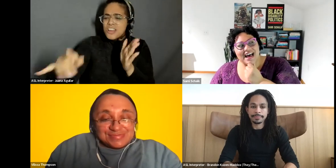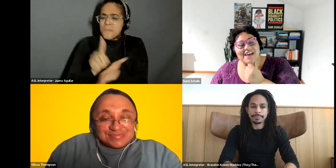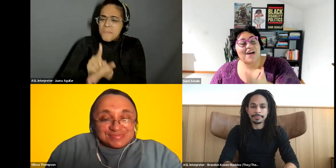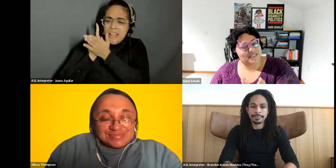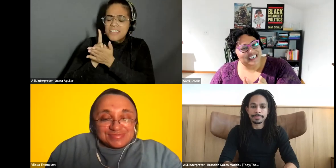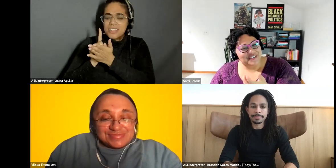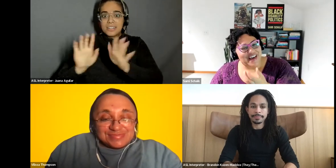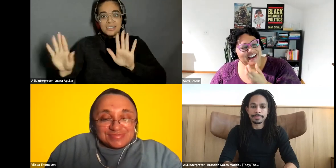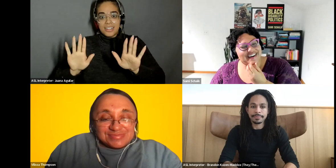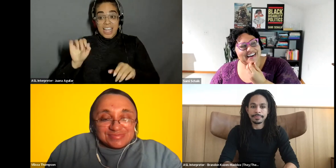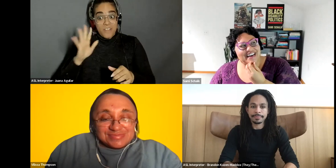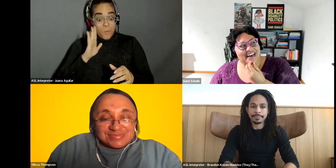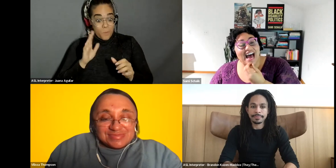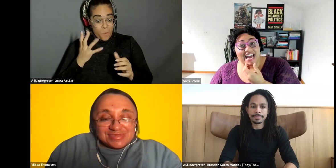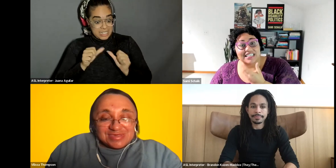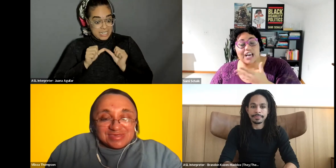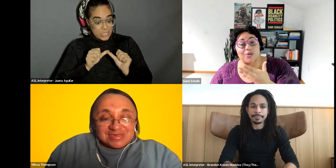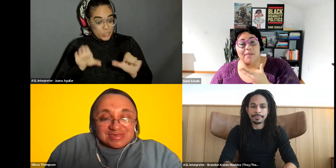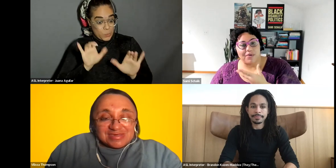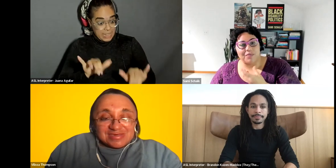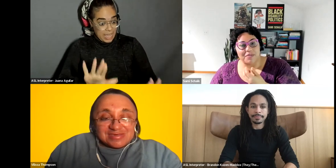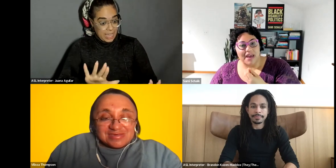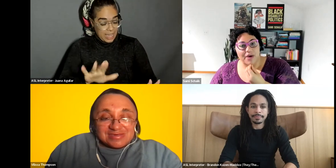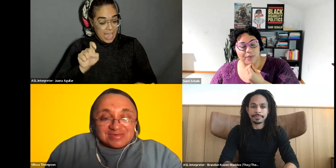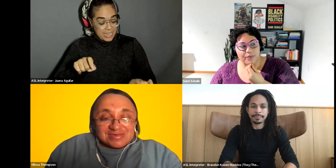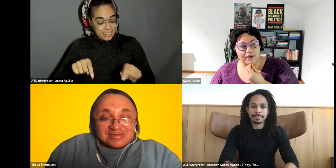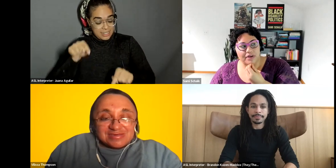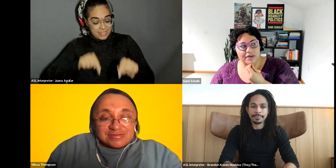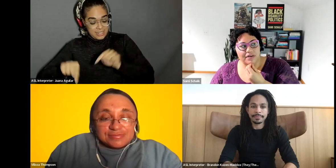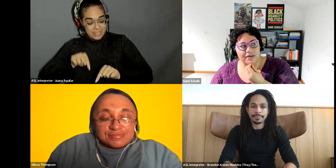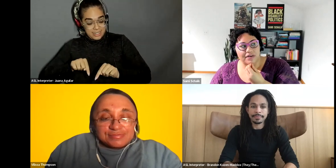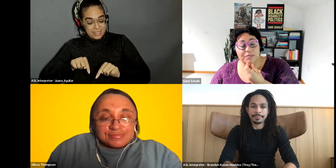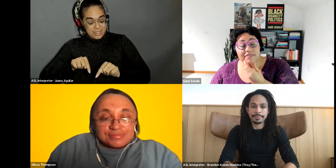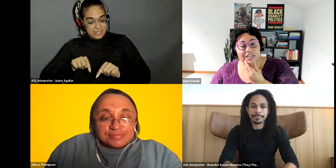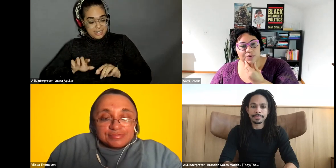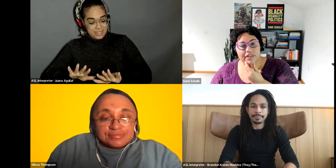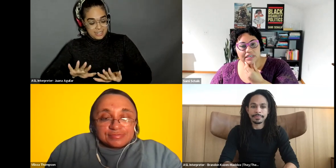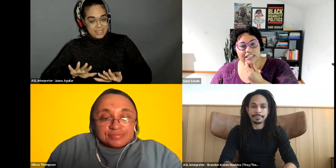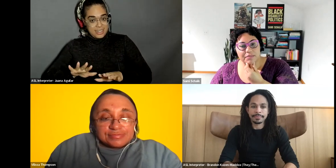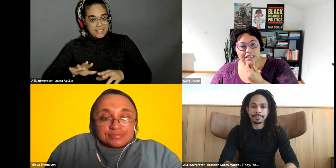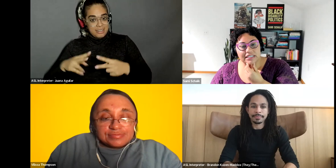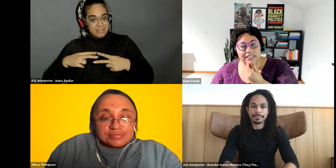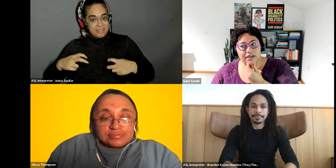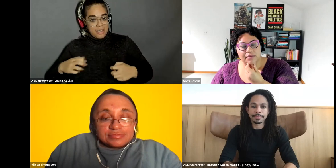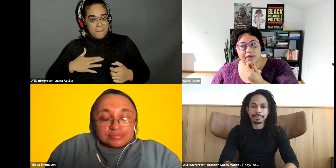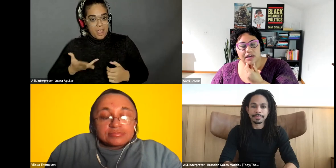Sami Schalk: If I was gonna do that. I had to like, grapple with my own privilege within the disability system.